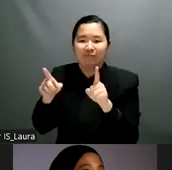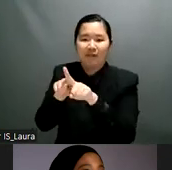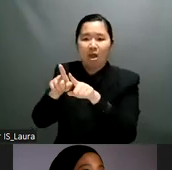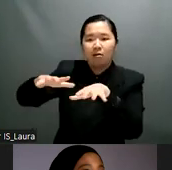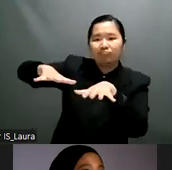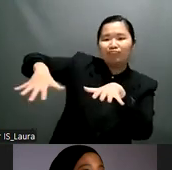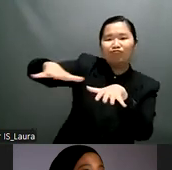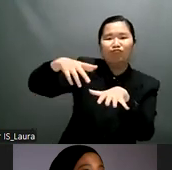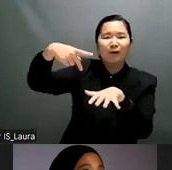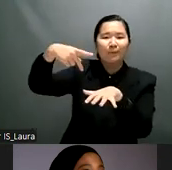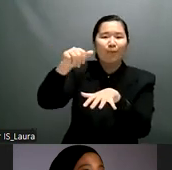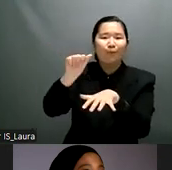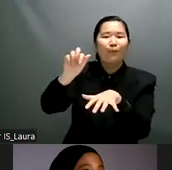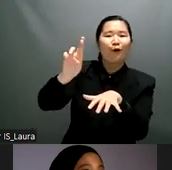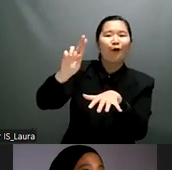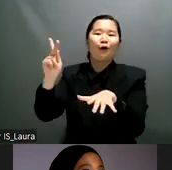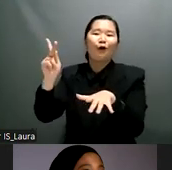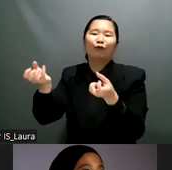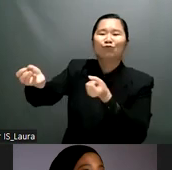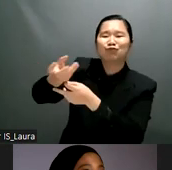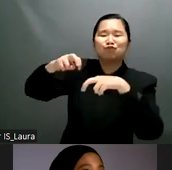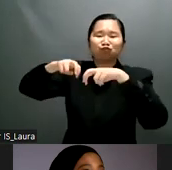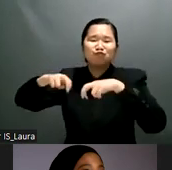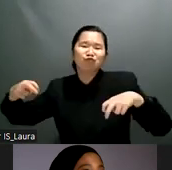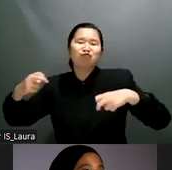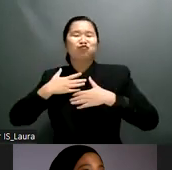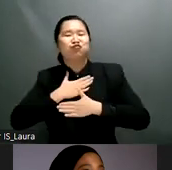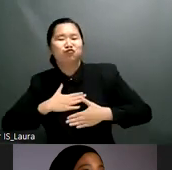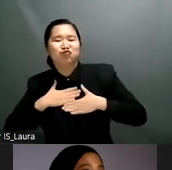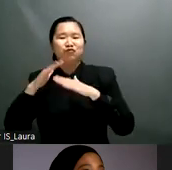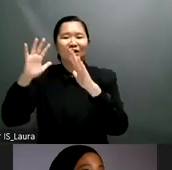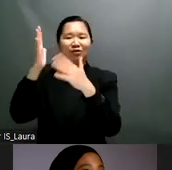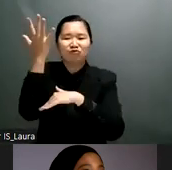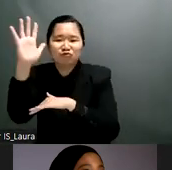good care about them so i think that the guidelines coming on the right moment